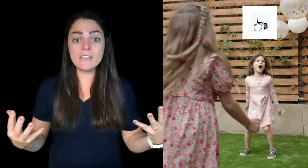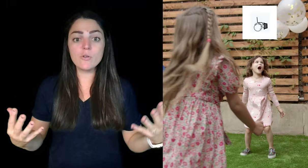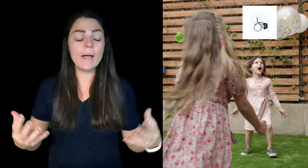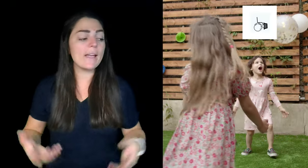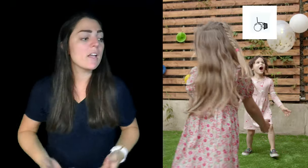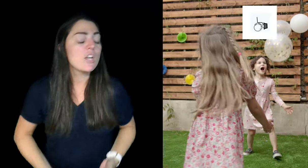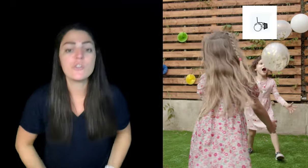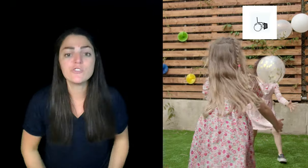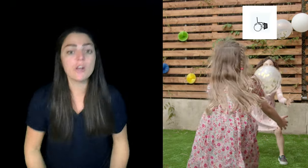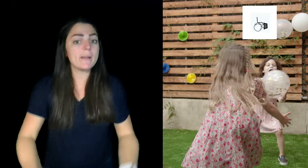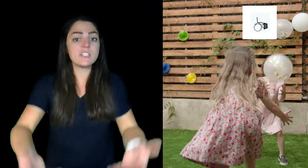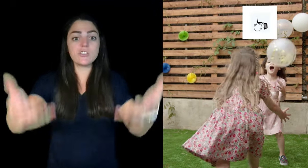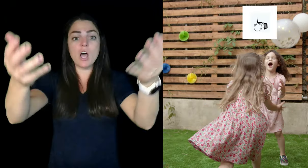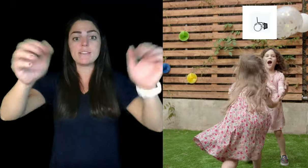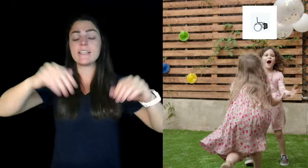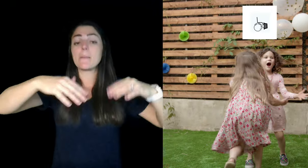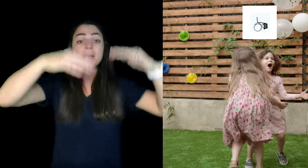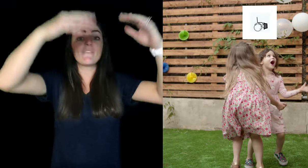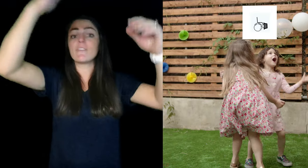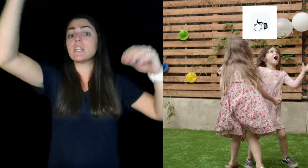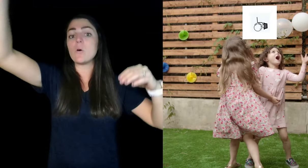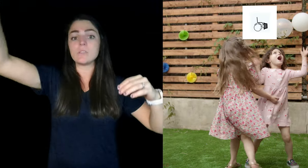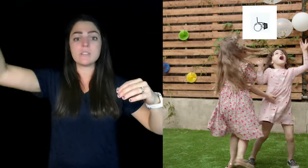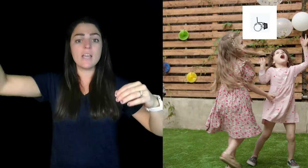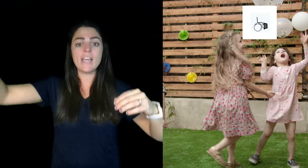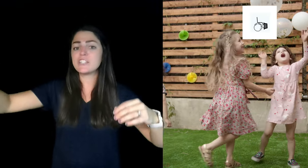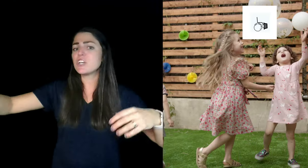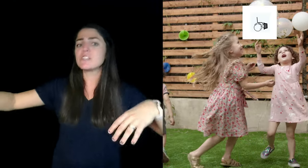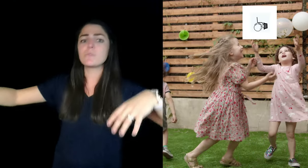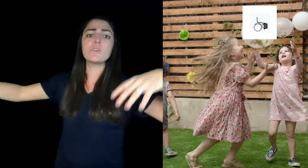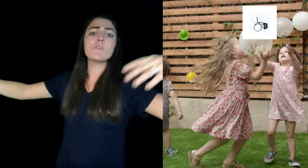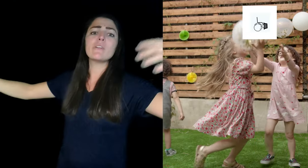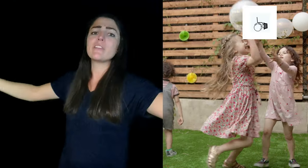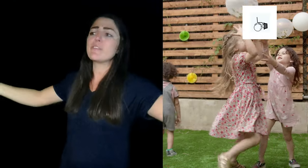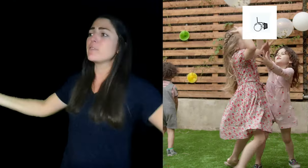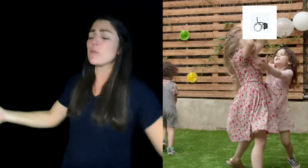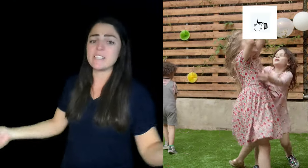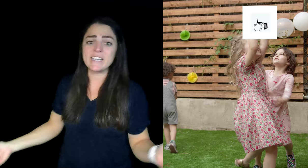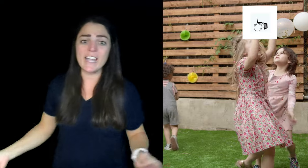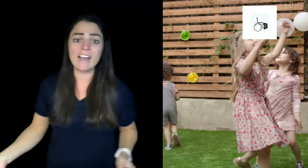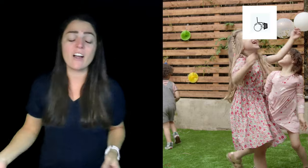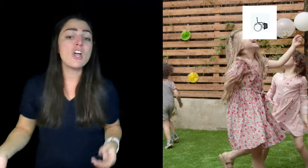but either way you start by just tossing it up and it floats it just beautifully floats in the